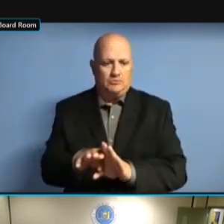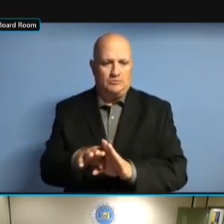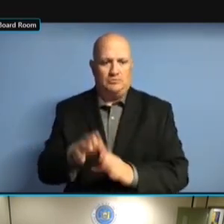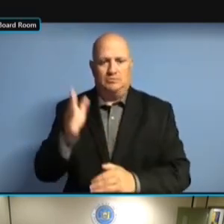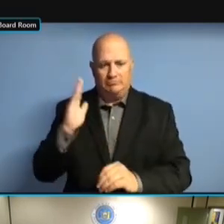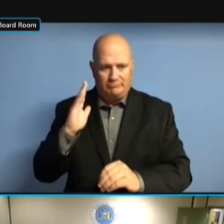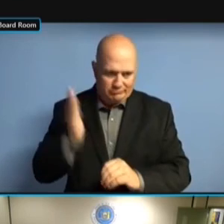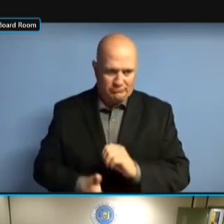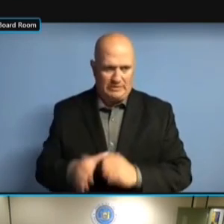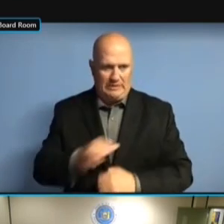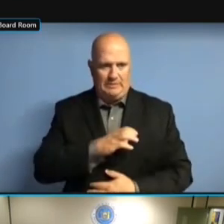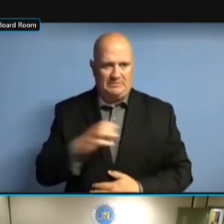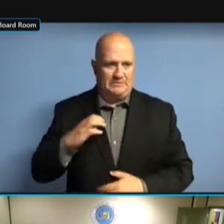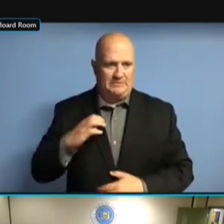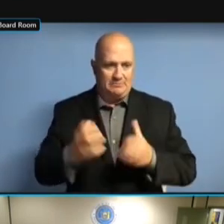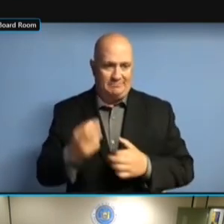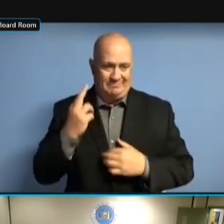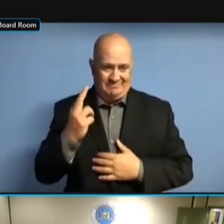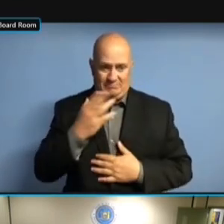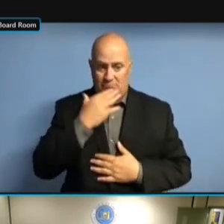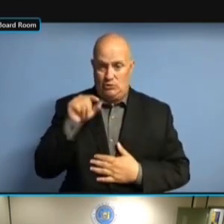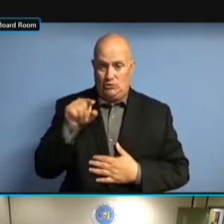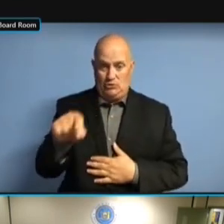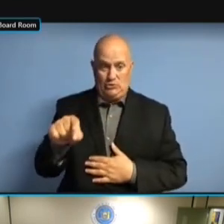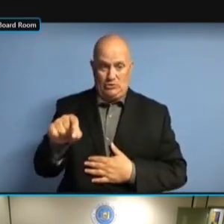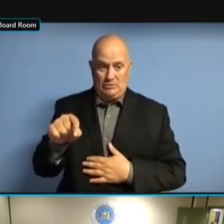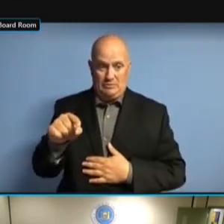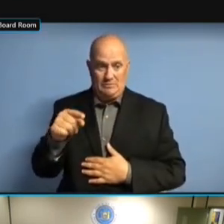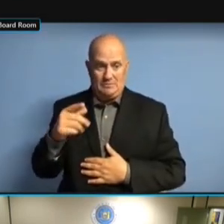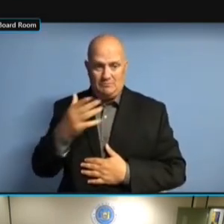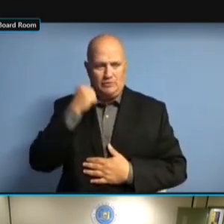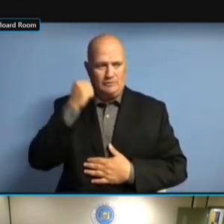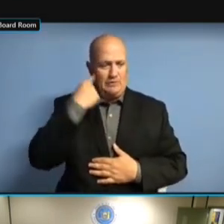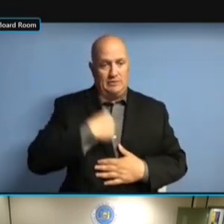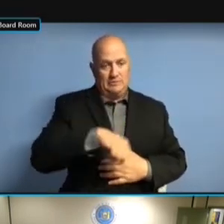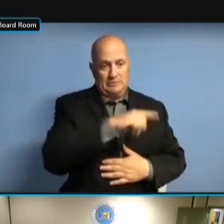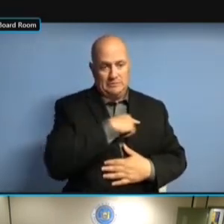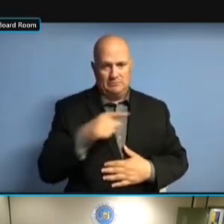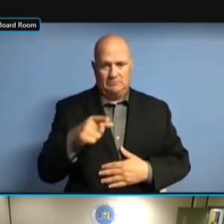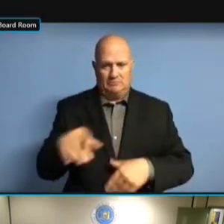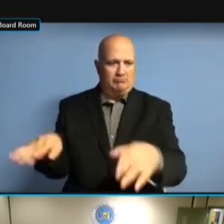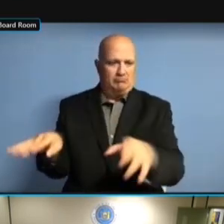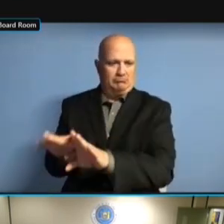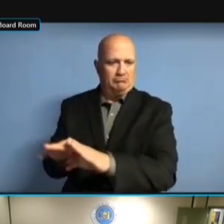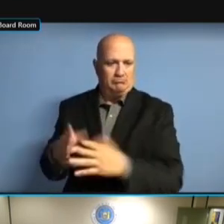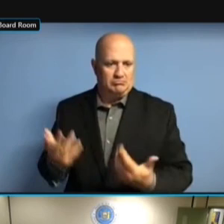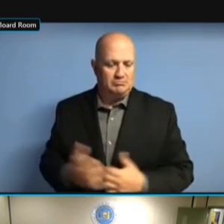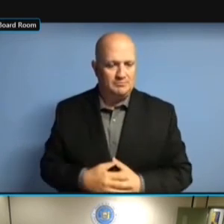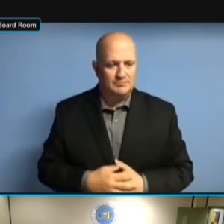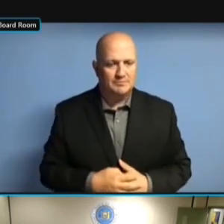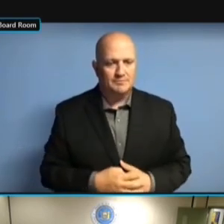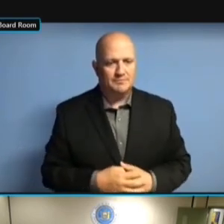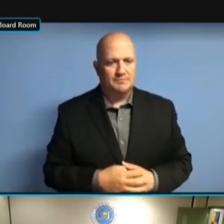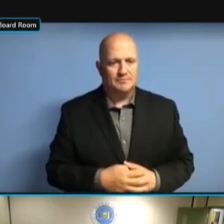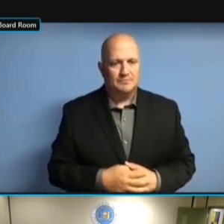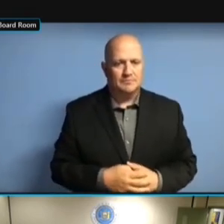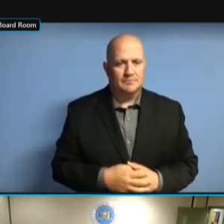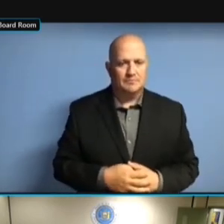HONESTLY, IT'S TO OUR BENEFIT. HONESTLY, IT'S TO OUR BENEFIT. I HONESTLY, IT'S TO OUR BENEFIT. I DON'T HONESTLY, IT'S TO OUR BENEFIT. I DON'T WANT HONESTLY, IT'S TO OUR BENEFIT. I DON'T WANT TO HONESTLY, IT'S TO OUR BENEFIT. I DON'T WANT TO KEEP HONESTLY, IT'S TO OUR BENEFIT. I DON'T WANT TO KEEP SENDING HONESTLY, IT'S TO OUR BENEFIT. I DON'T WANT TO KEEP SENDING YOU I DON'T WANT TO KEEP SENDING YOU I DON'T WANT TO KEEP SENDING YOU NONFILING I DON'T WANT TO KEEP SENDING YOU NONFILING LETTERS. NONFILING LETTERS. NONFILING LETTERS. SO NONFILING LETTERS. SO IN NONFILING LETTERS. SO IN SOME NONFILING LETTERS. SO IN SOME CASES, NONFILING LETTERS. SO IN SOME CASES, YES, NONFILING LETTERS. SO IN SOME CASES, YES, I'M NONFILING LETTERS. SO IN SOME CASES, YES, I'M GOING SO IN SOME CASES, YES, I'M GOING SO IN SOME CASES, YES, I'M GOING BACK, SO IN SOME CASES, YES, I'M GOING BACK, THREE, SO IN SOME CASES, YES, I'M GOING BACK, THREE, FOUR,